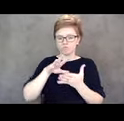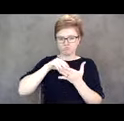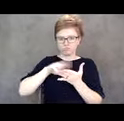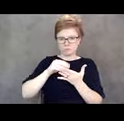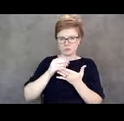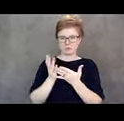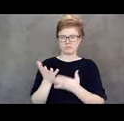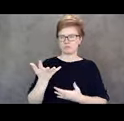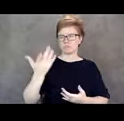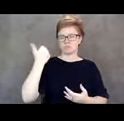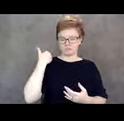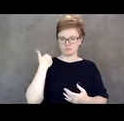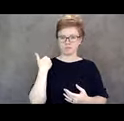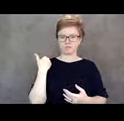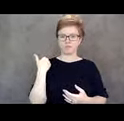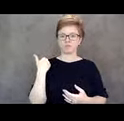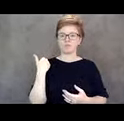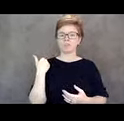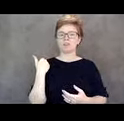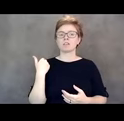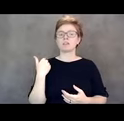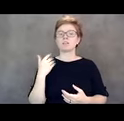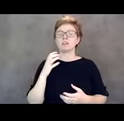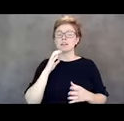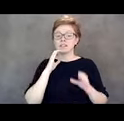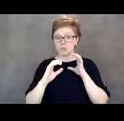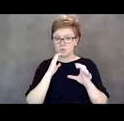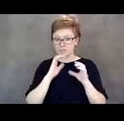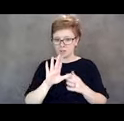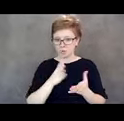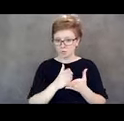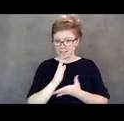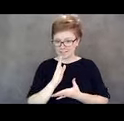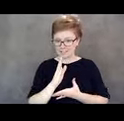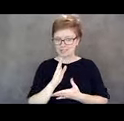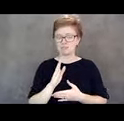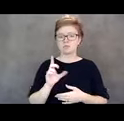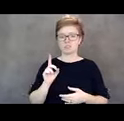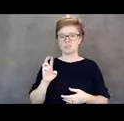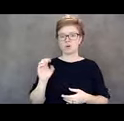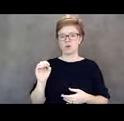needing to communicate your rights and DRO did a great job, at distributing this